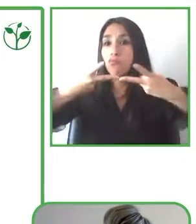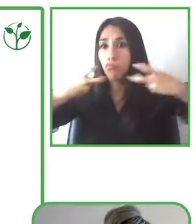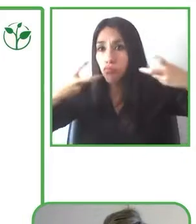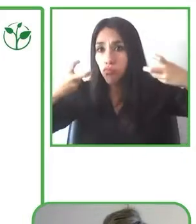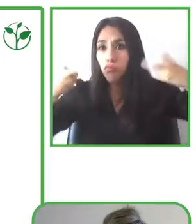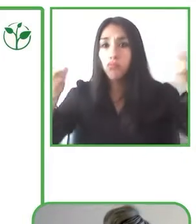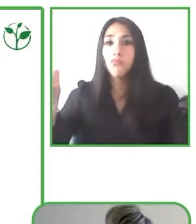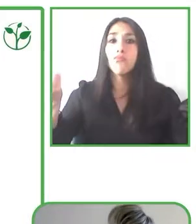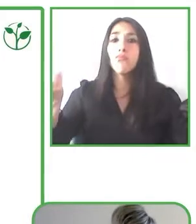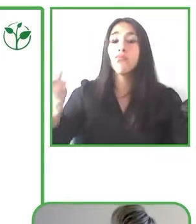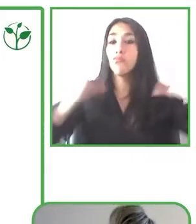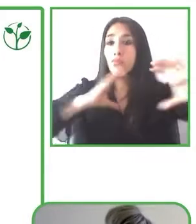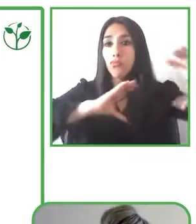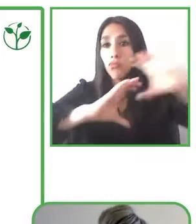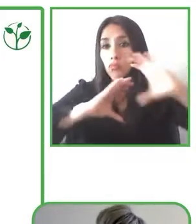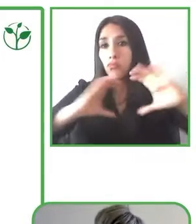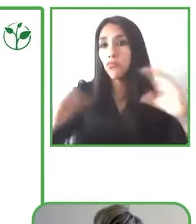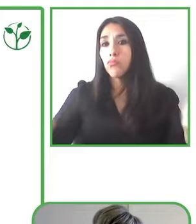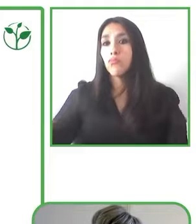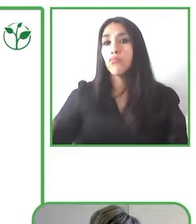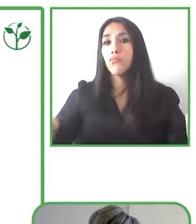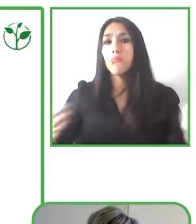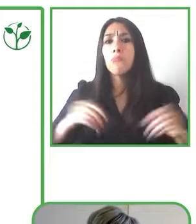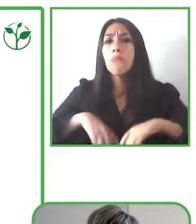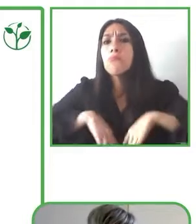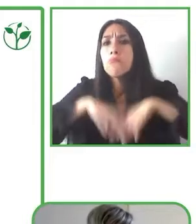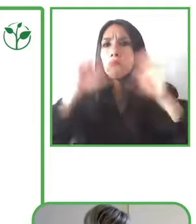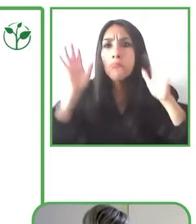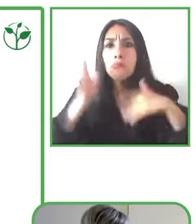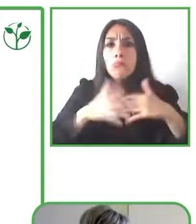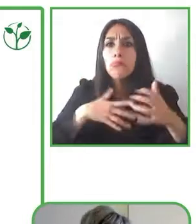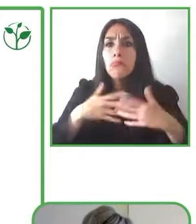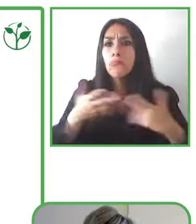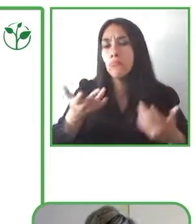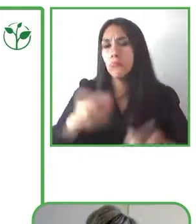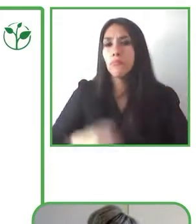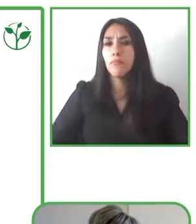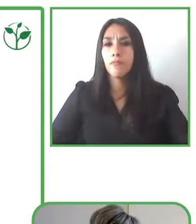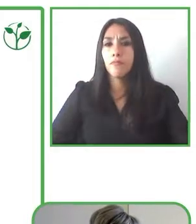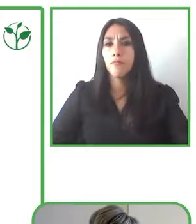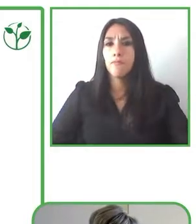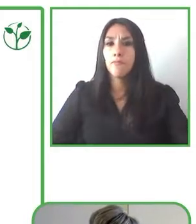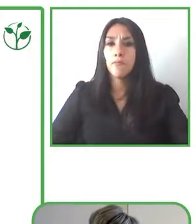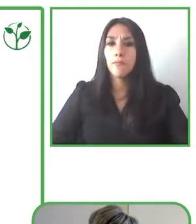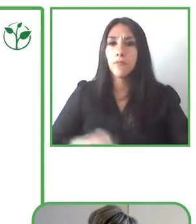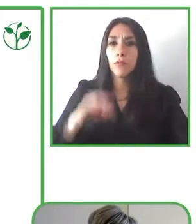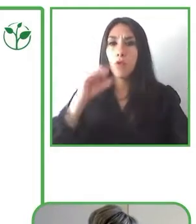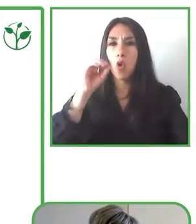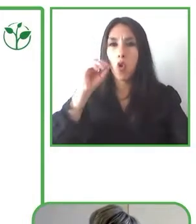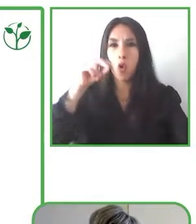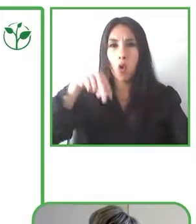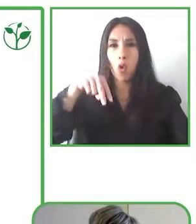accessibility with sign language with subtitles these were being produced by the OMS even.